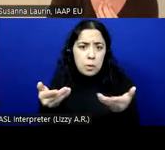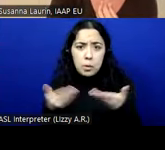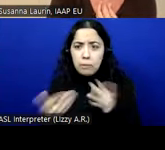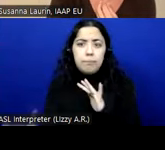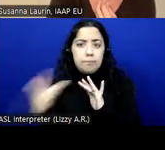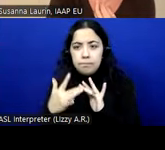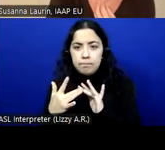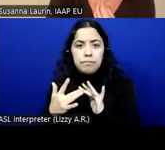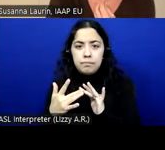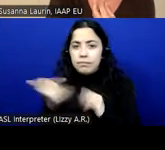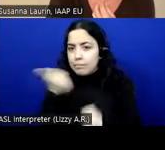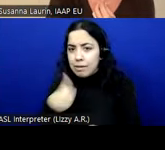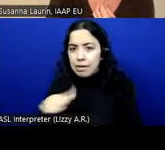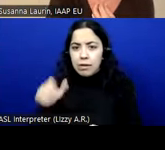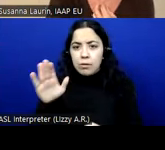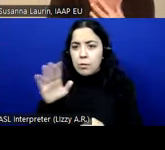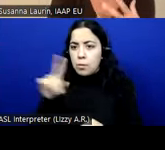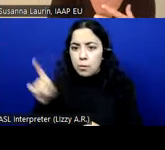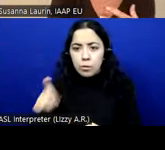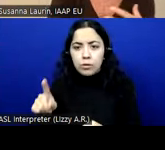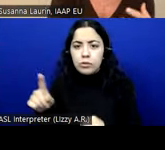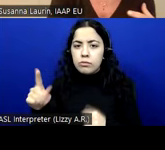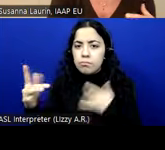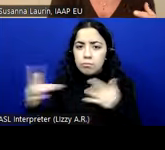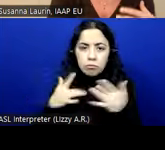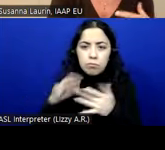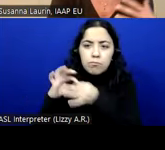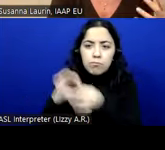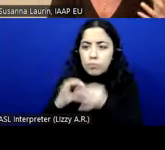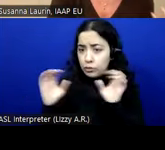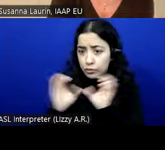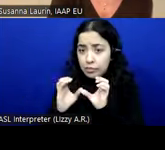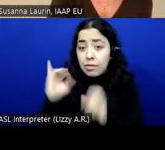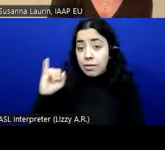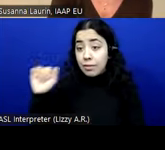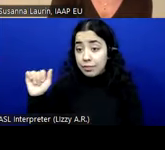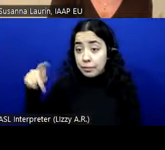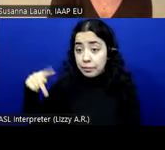course, with any questions around certification. But we do, IAAP does professional certification.